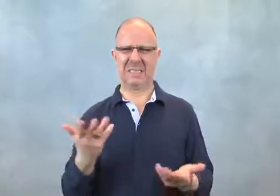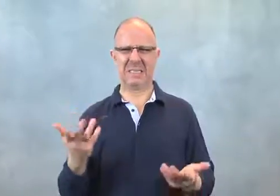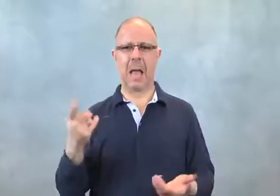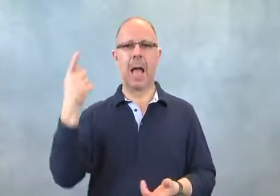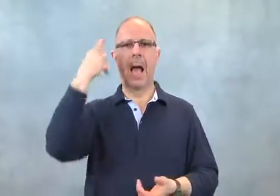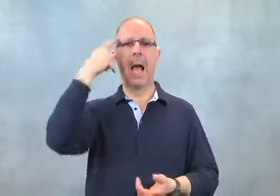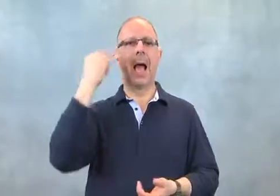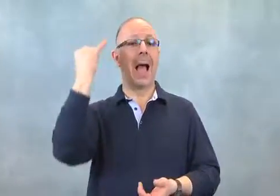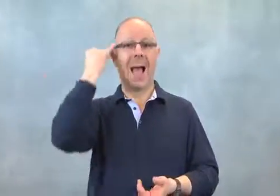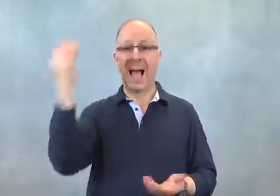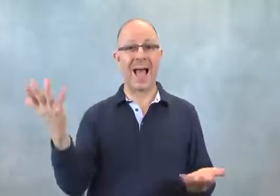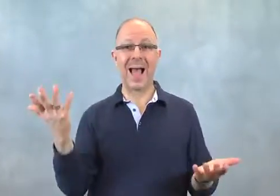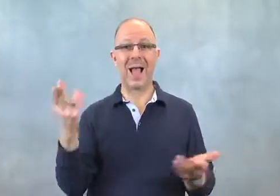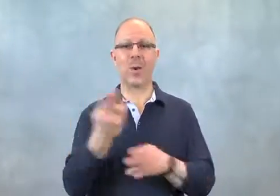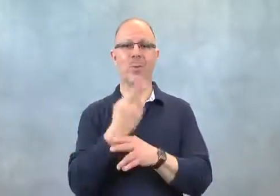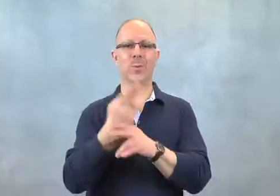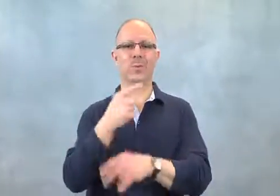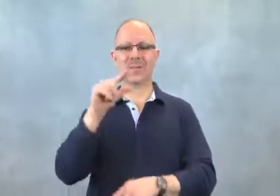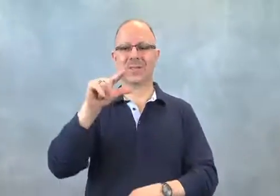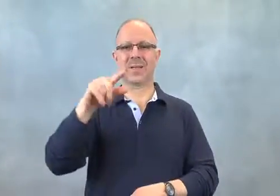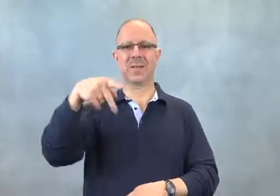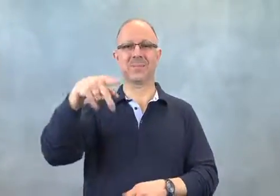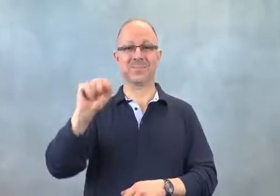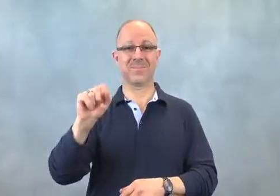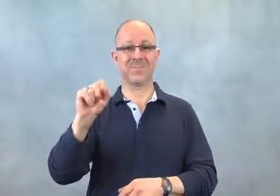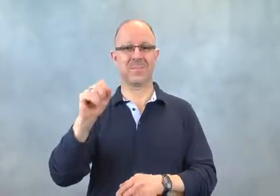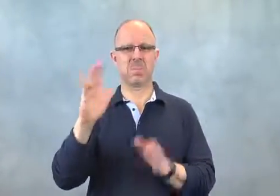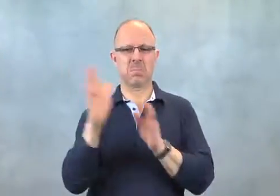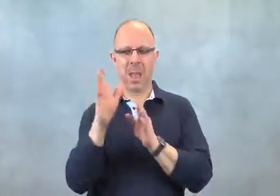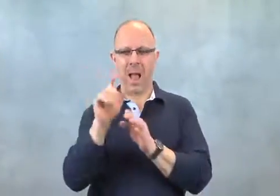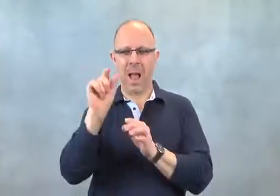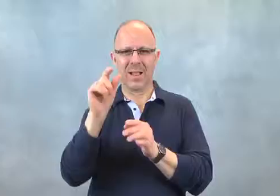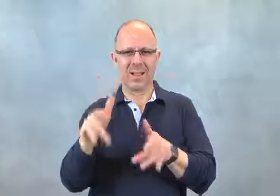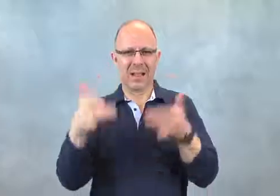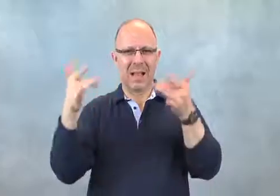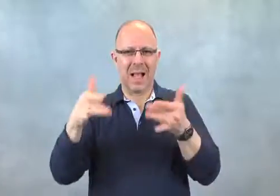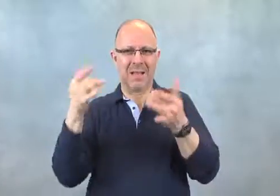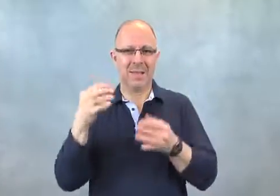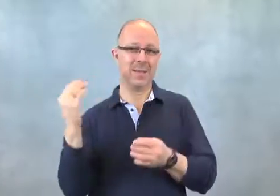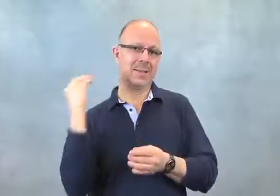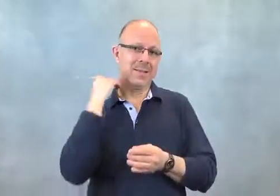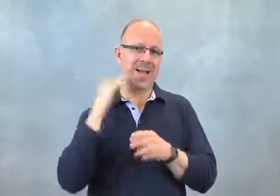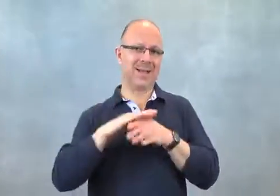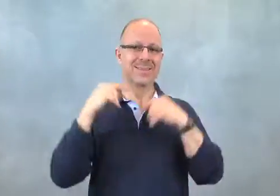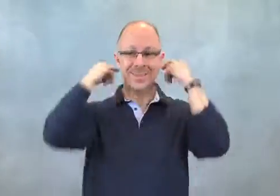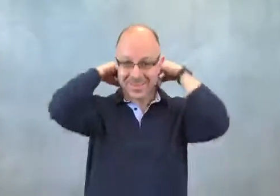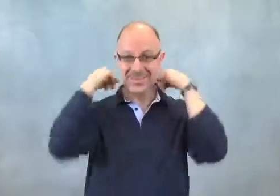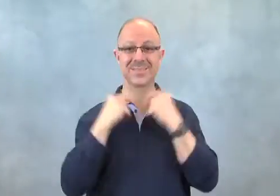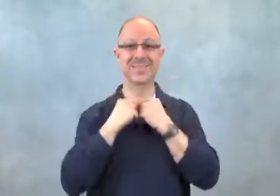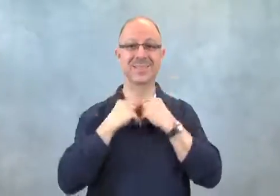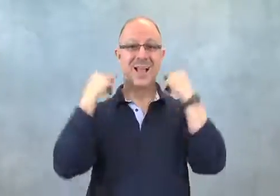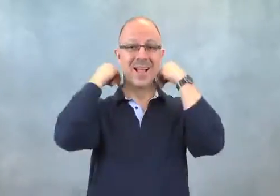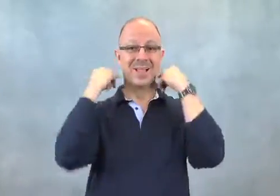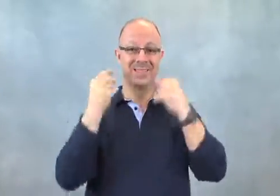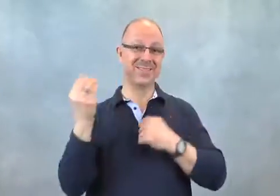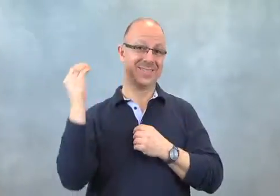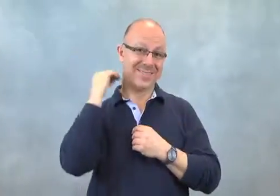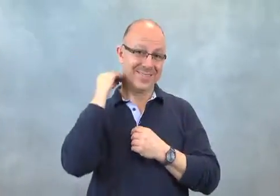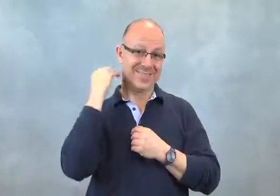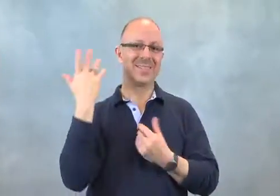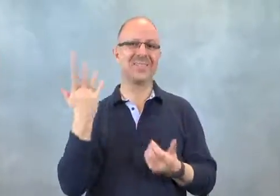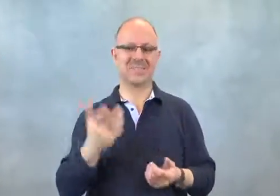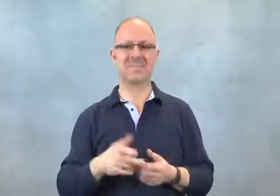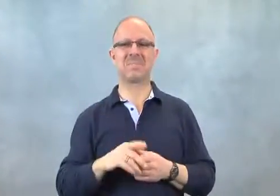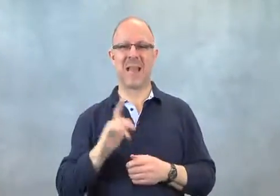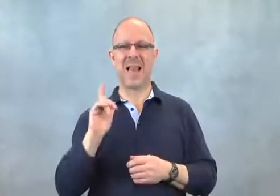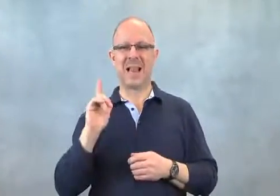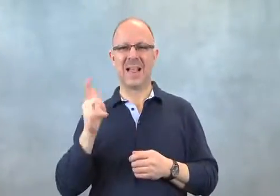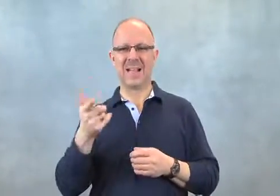He got the idea of putting a small, light GPS unit on the cat's collar.